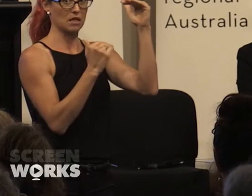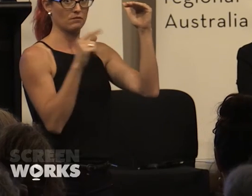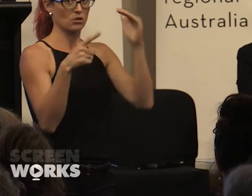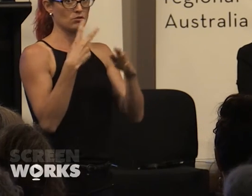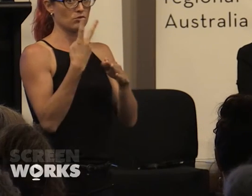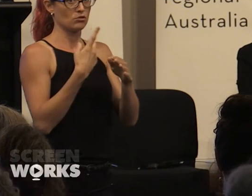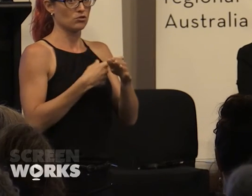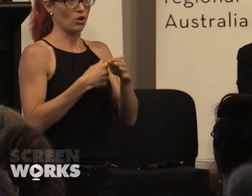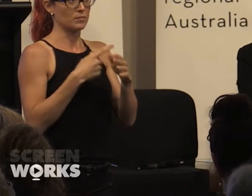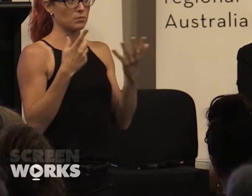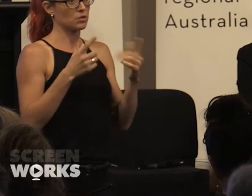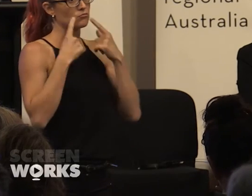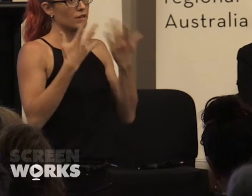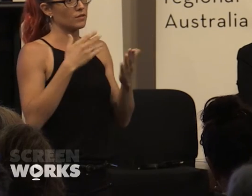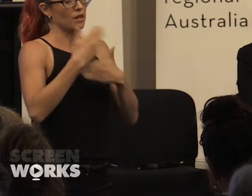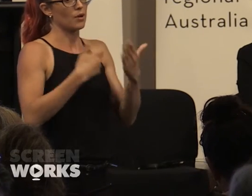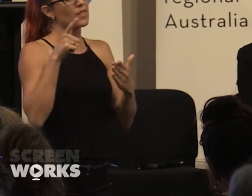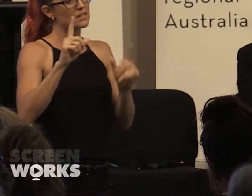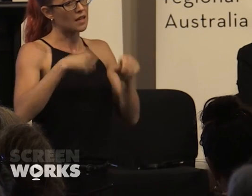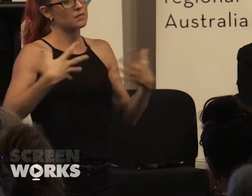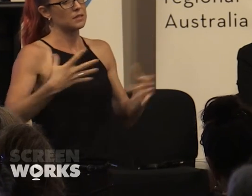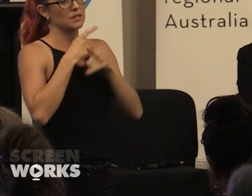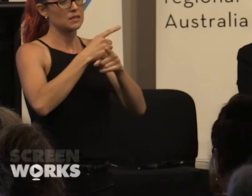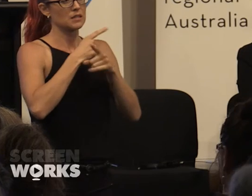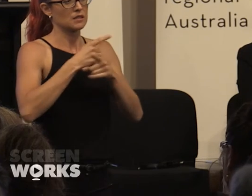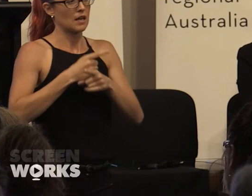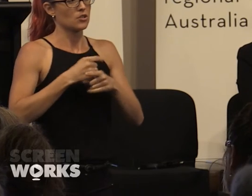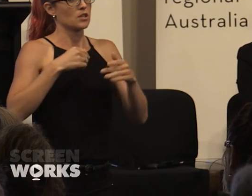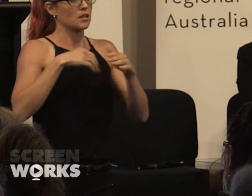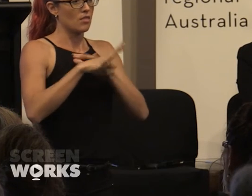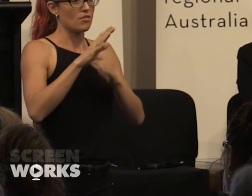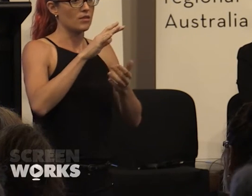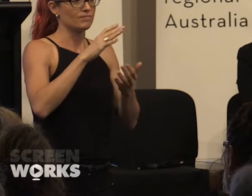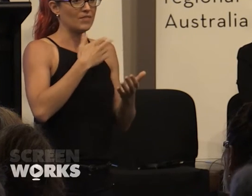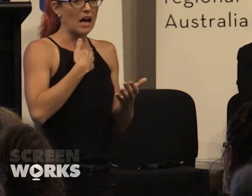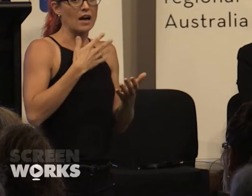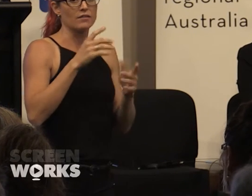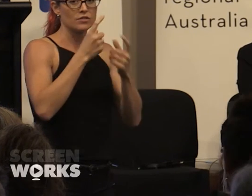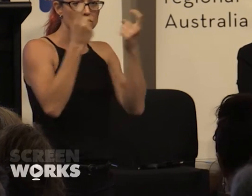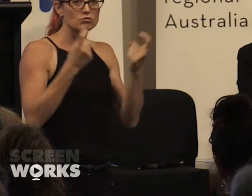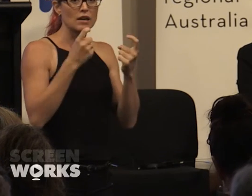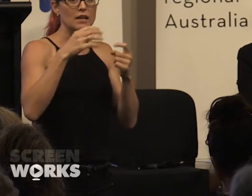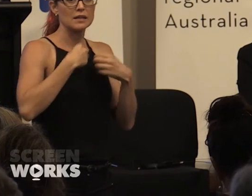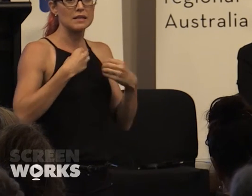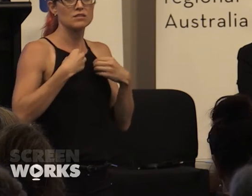that process and that really started a big discussion I think in the heart of the screen industry which is Hollywood.